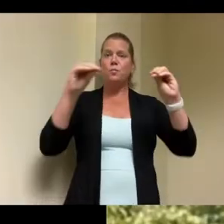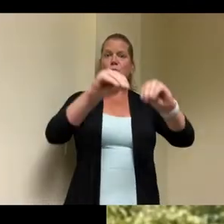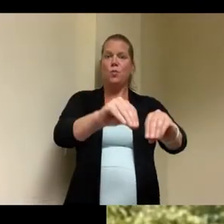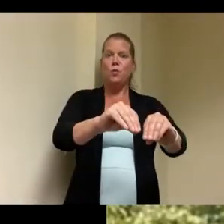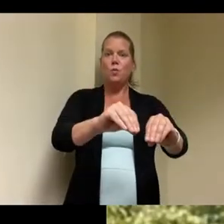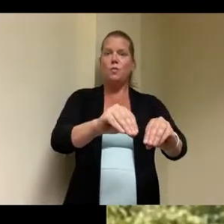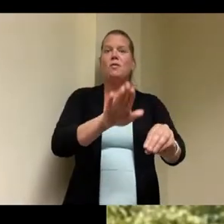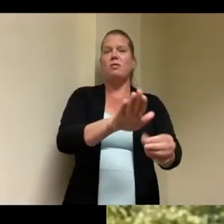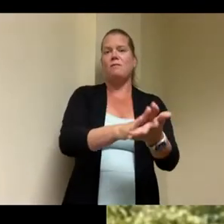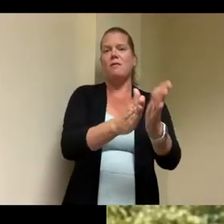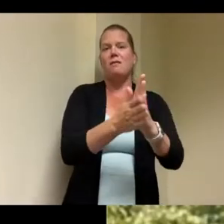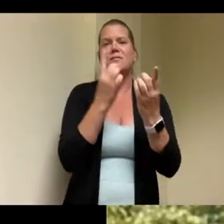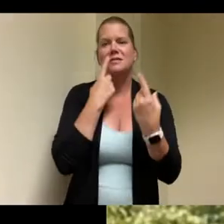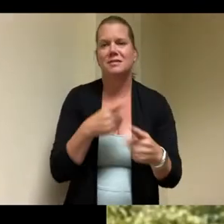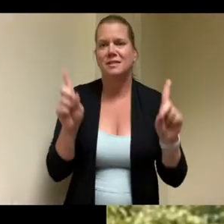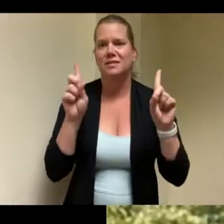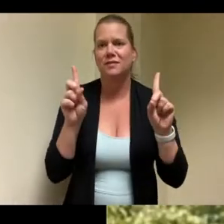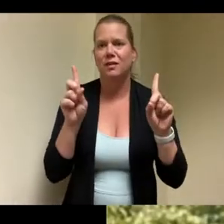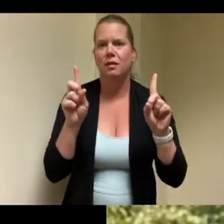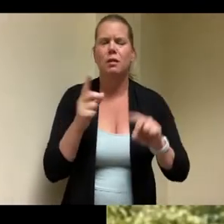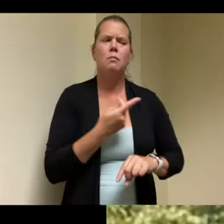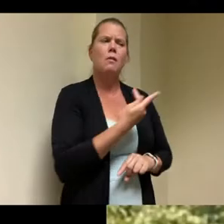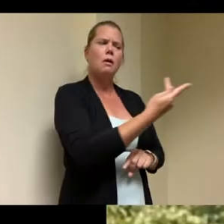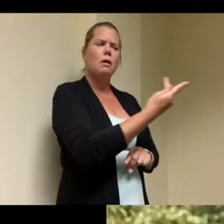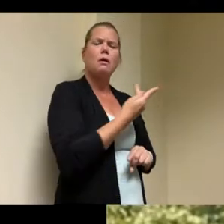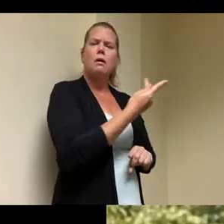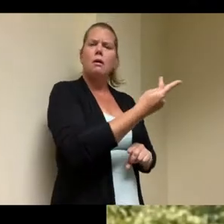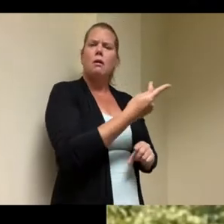we've had i think both our organizations has been the city of quincy